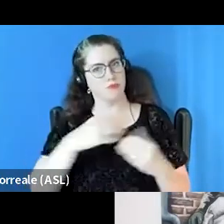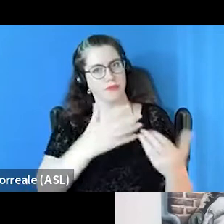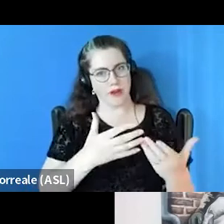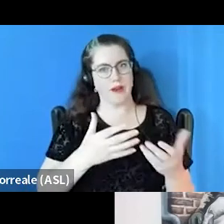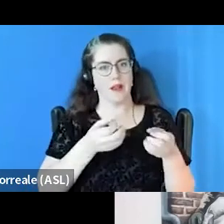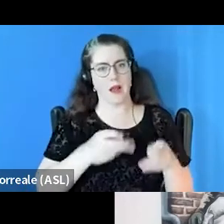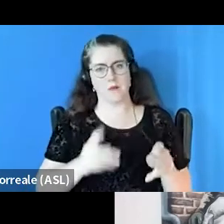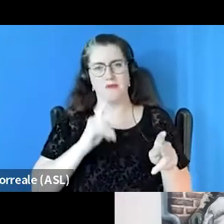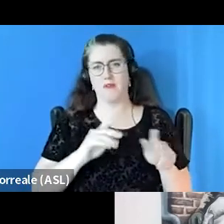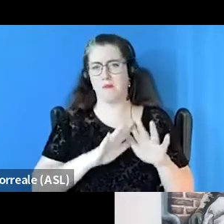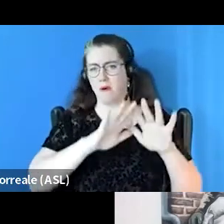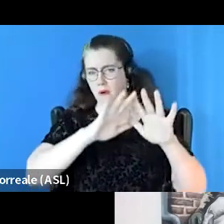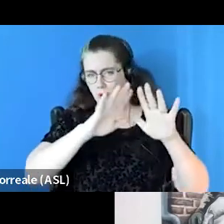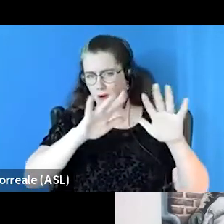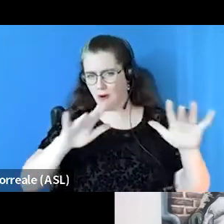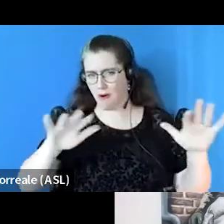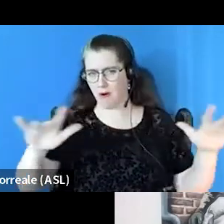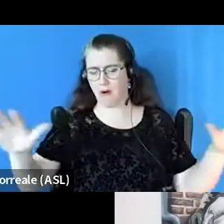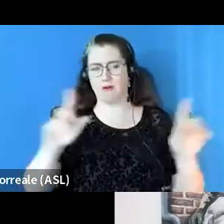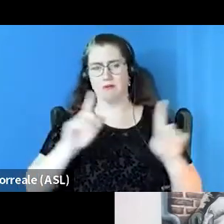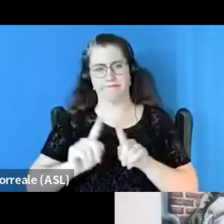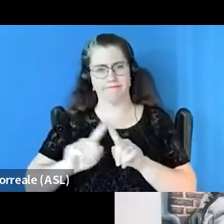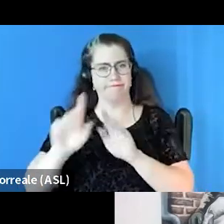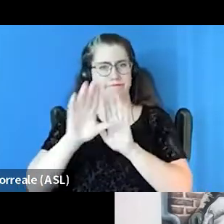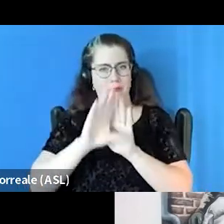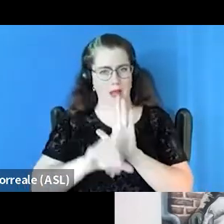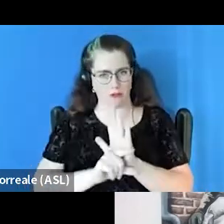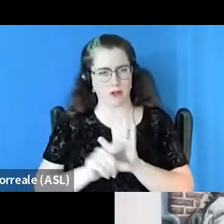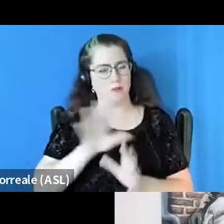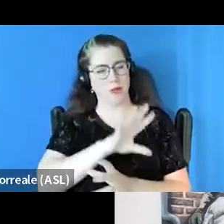from all backgrounds to be a part of the service sector